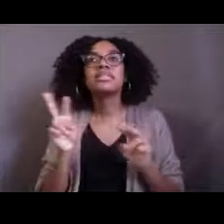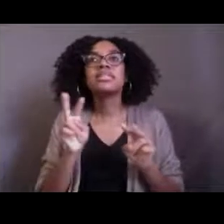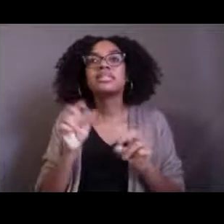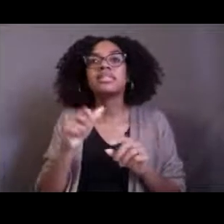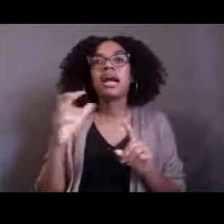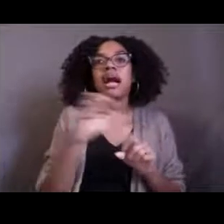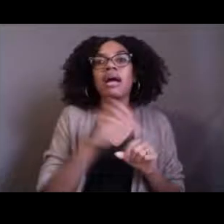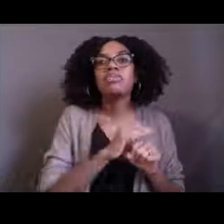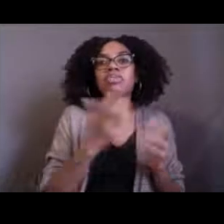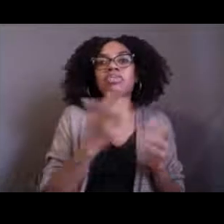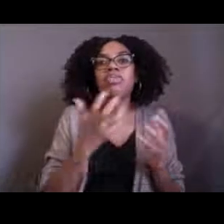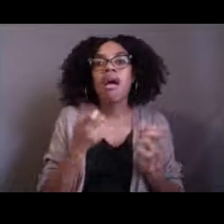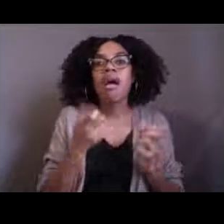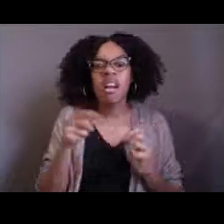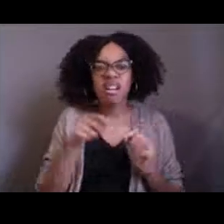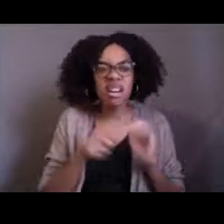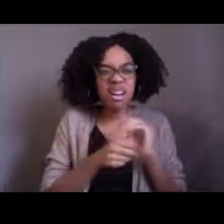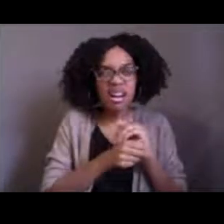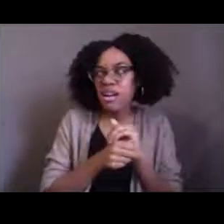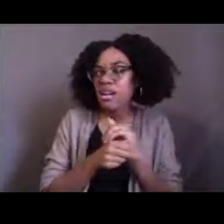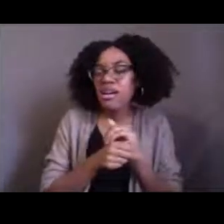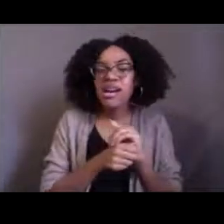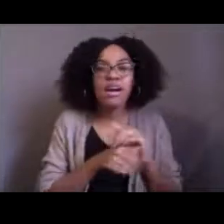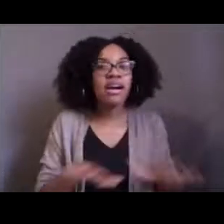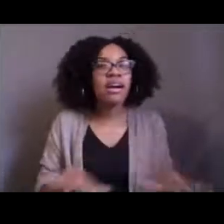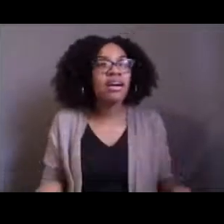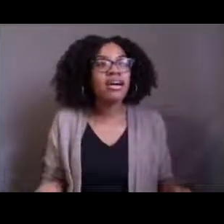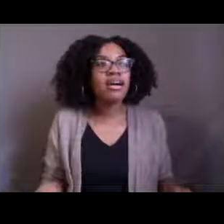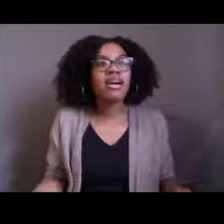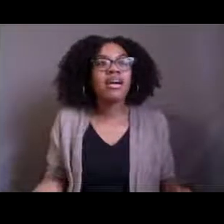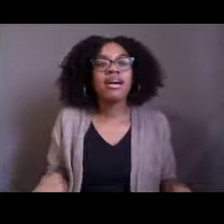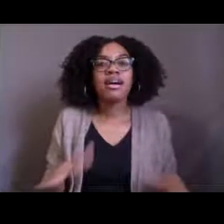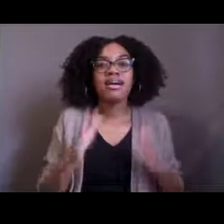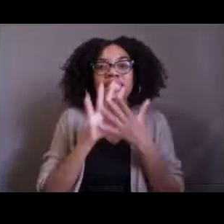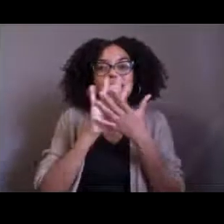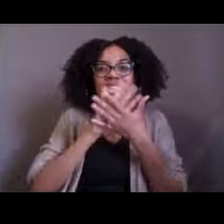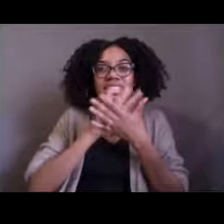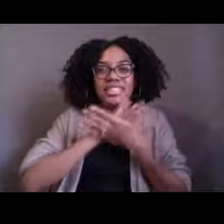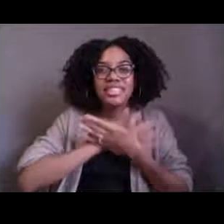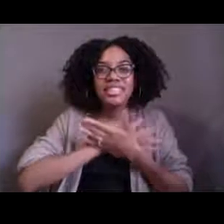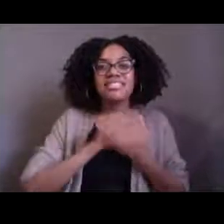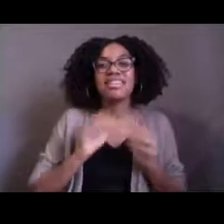and to making sure that it stays safe for the time that it's on the sea floor.